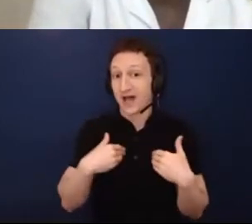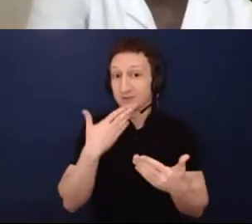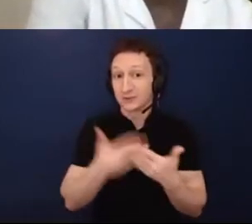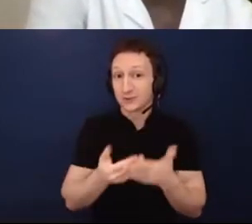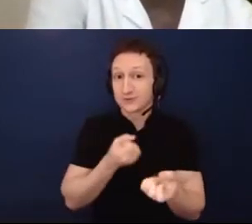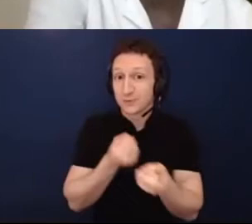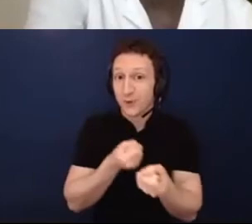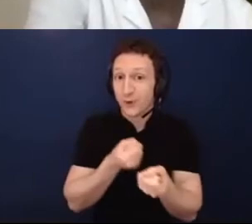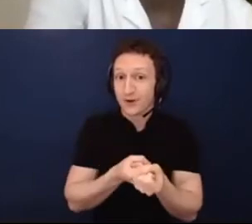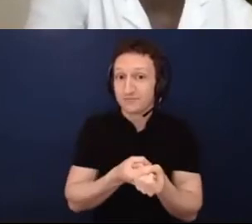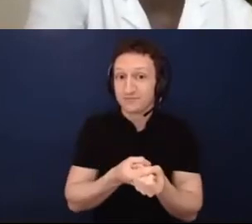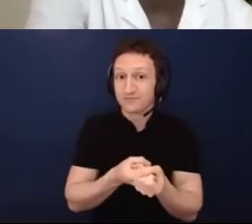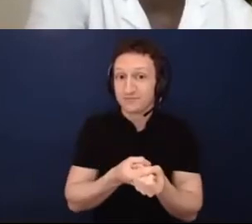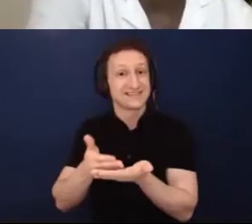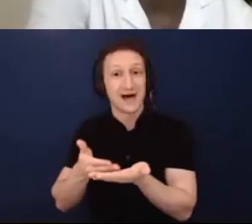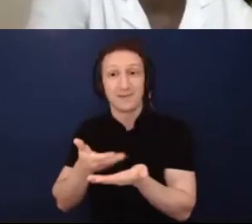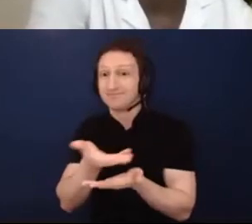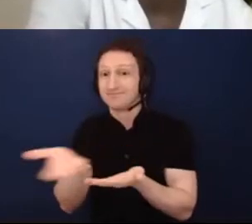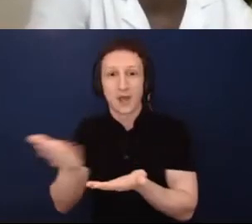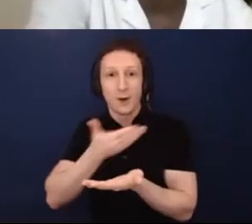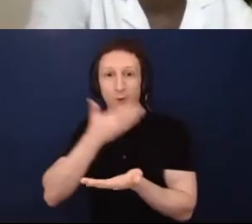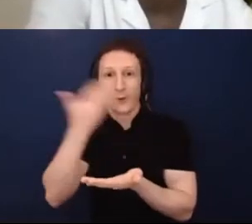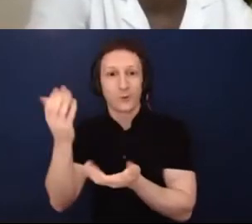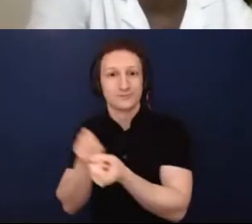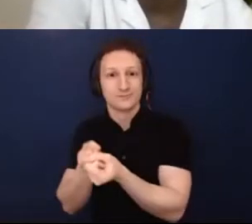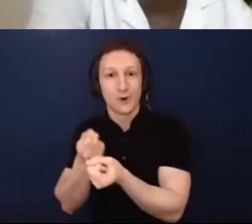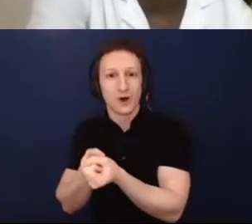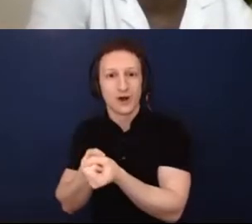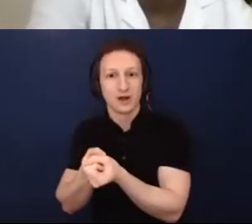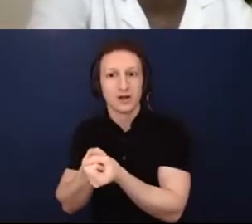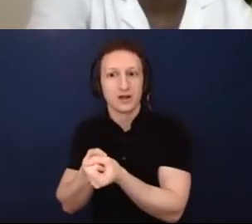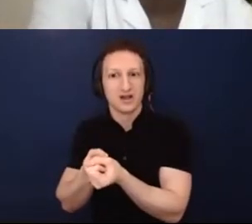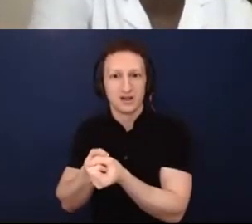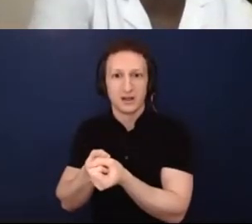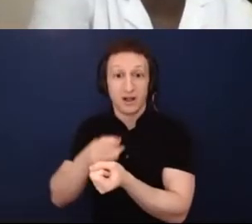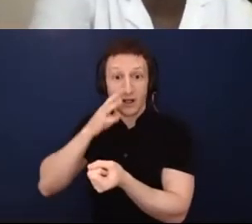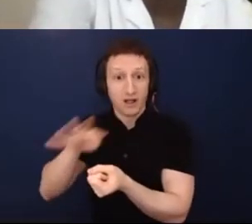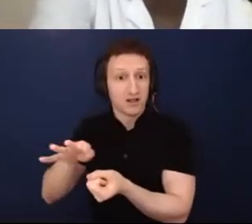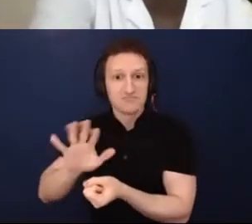recognize who's also not being brought into these conversations in